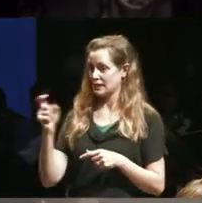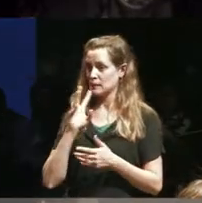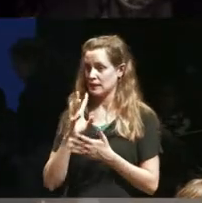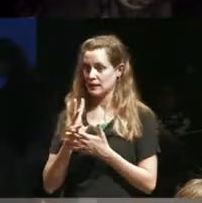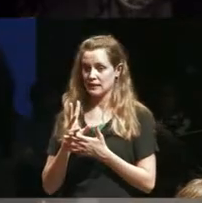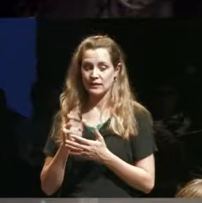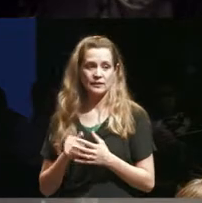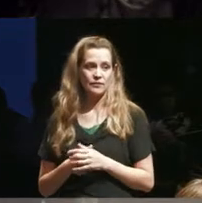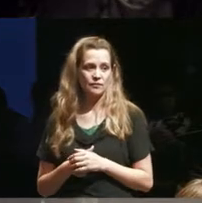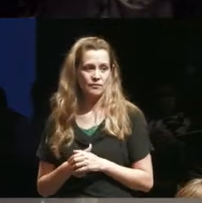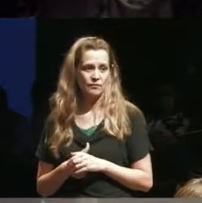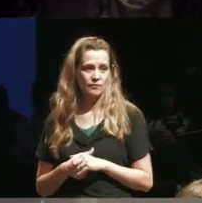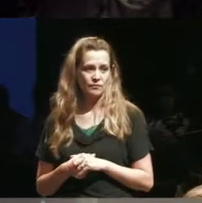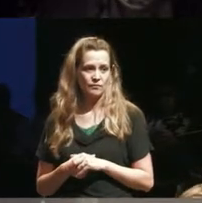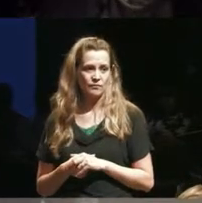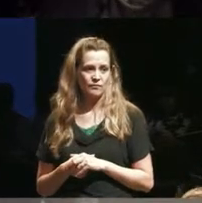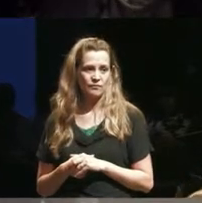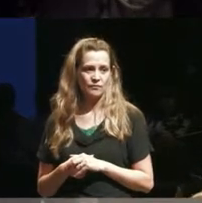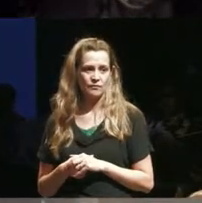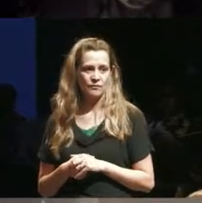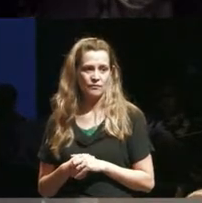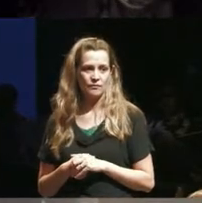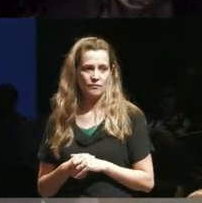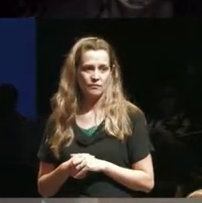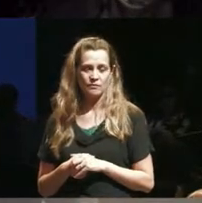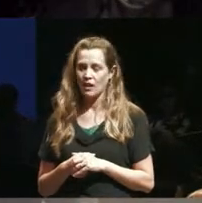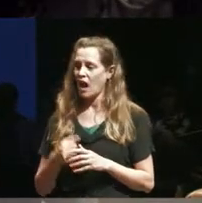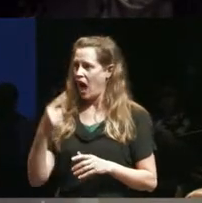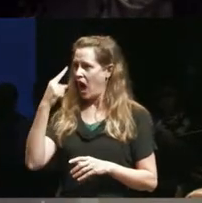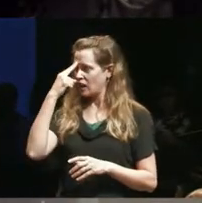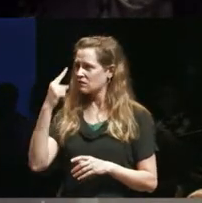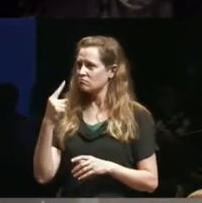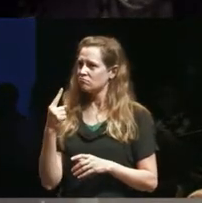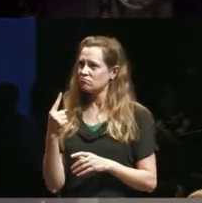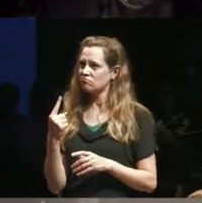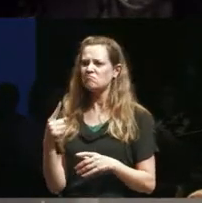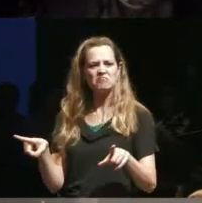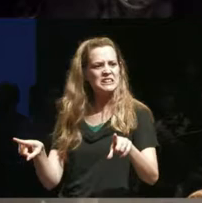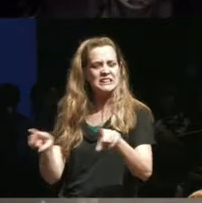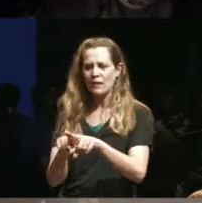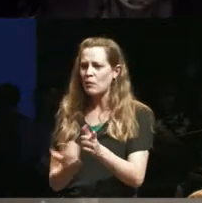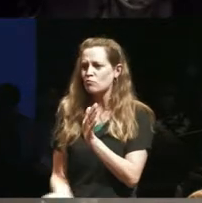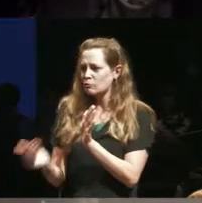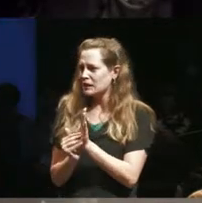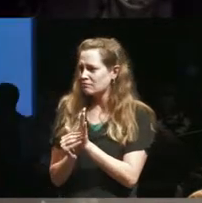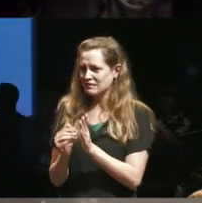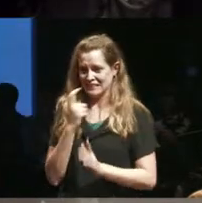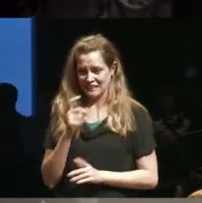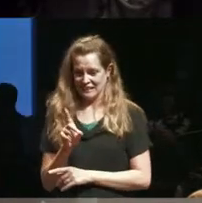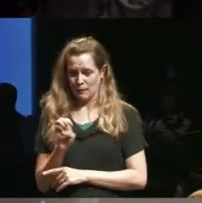yeah I think I I would echo what I would repeat what Debbie just said about it